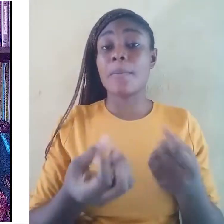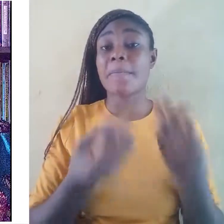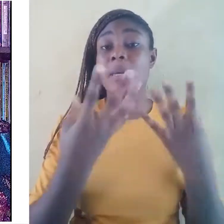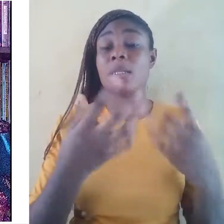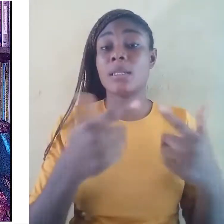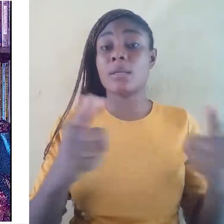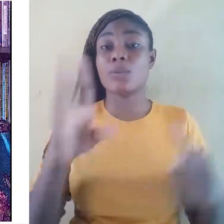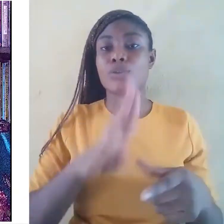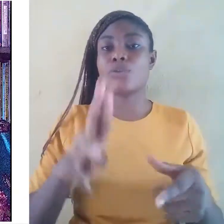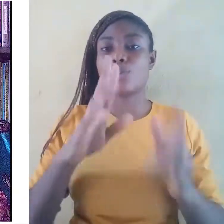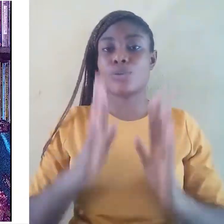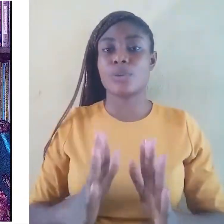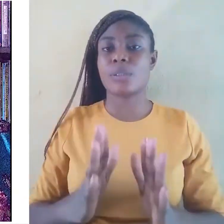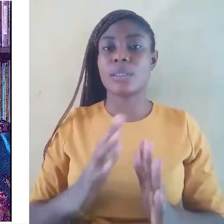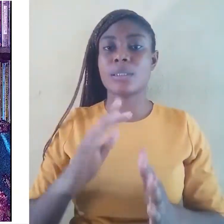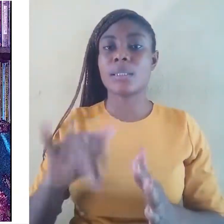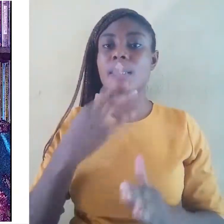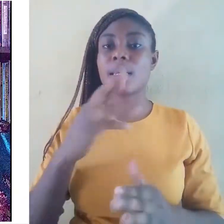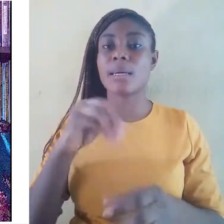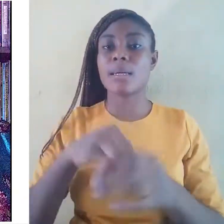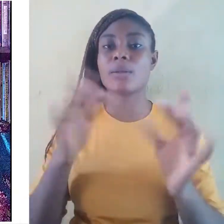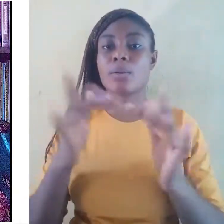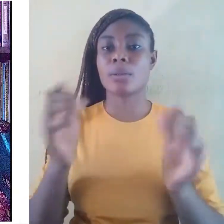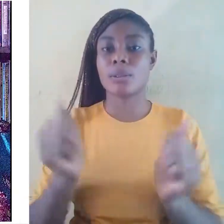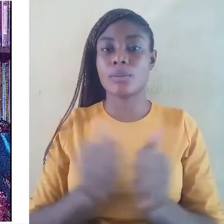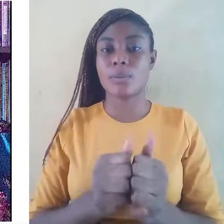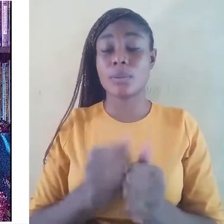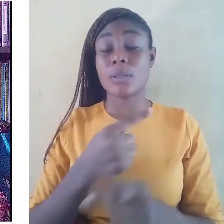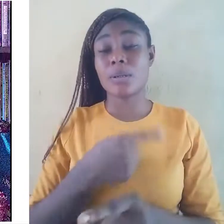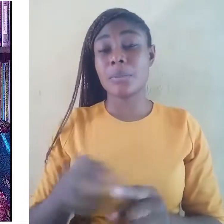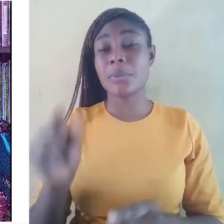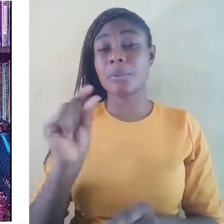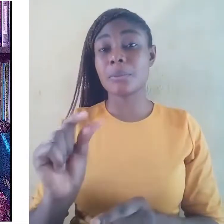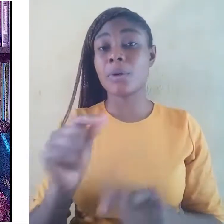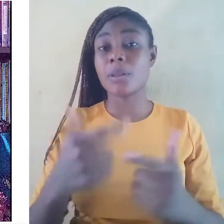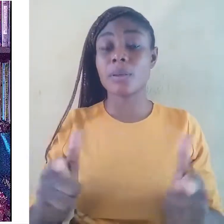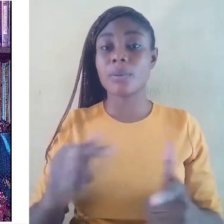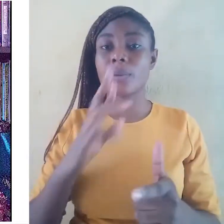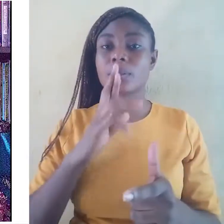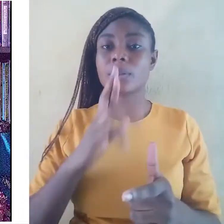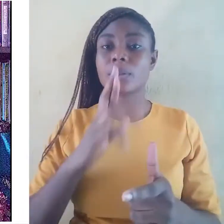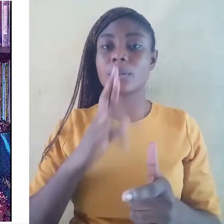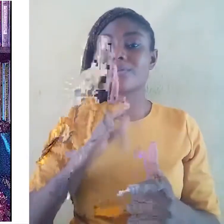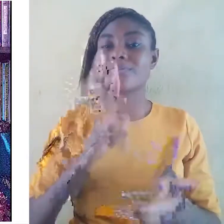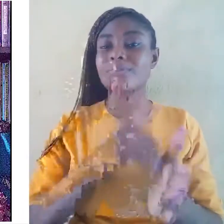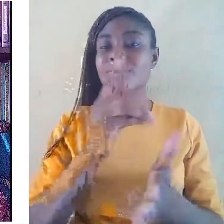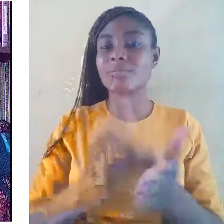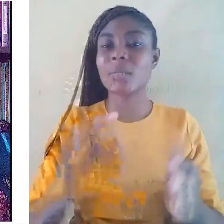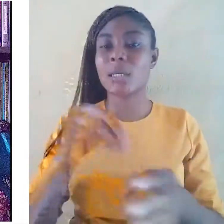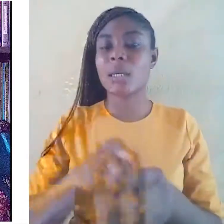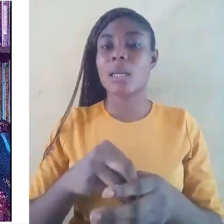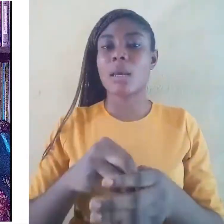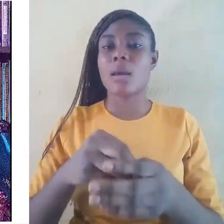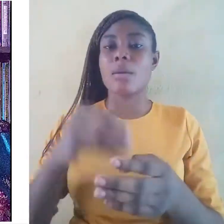with. Minority languages are marginalized in political, economic, and other sectors and they carry